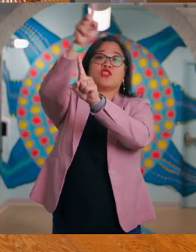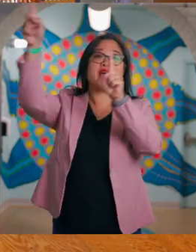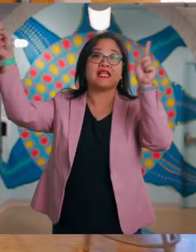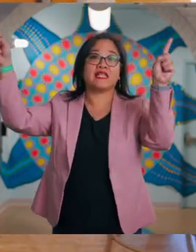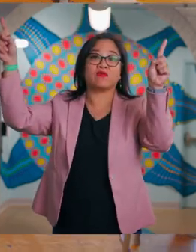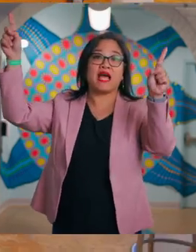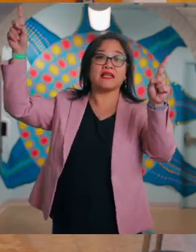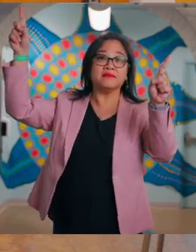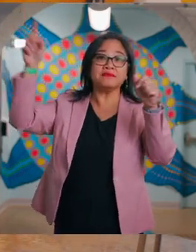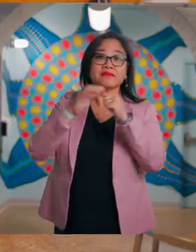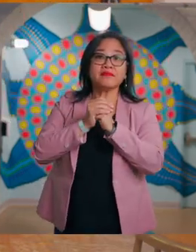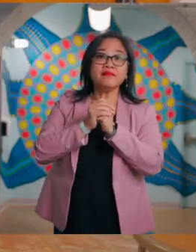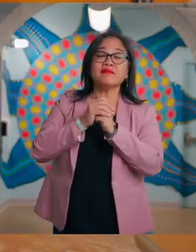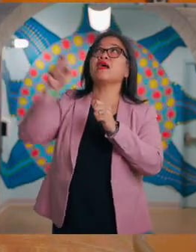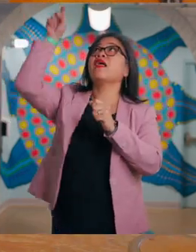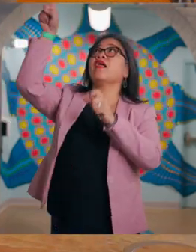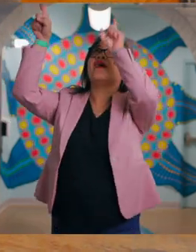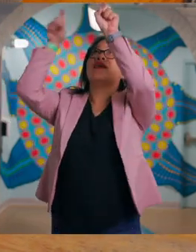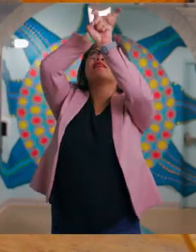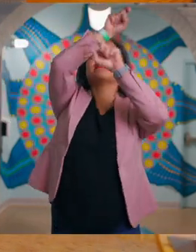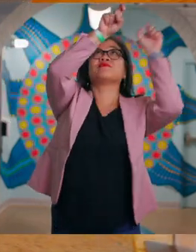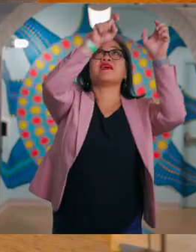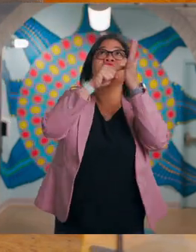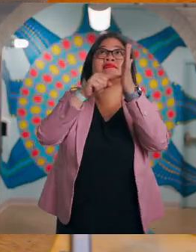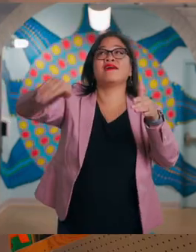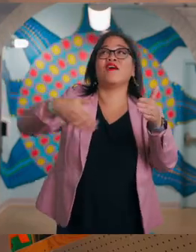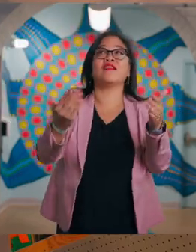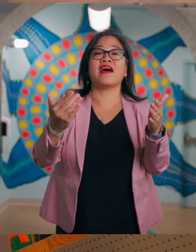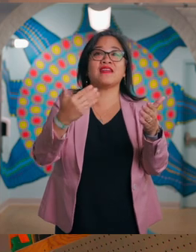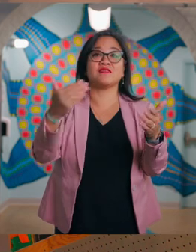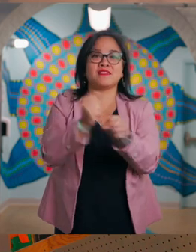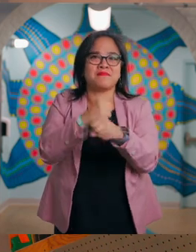A moving dry cleaning rack displays items made here high up in the air.